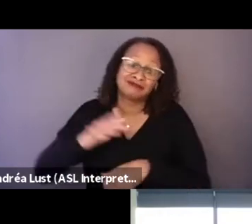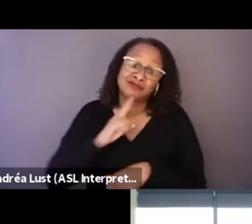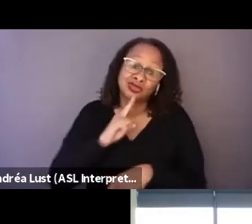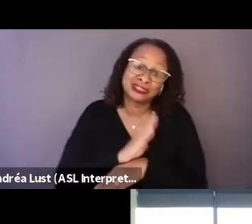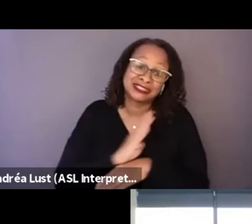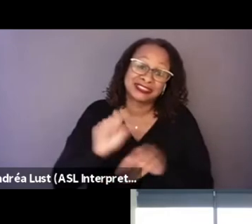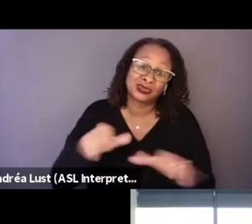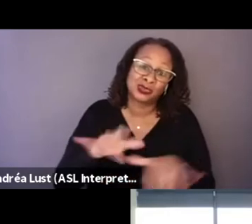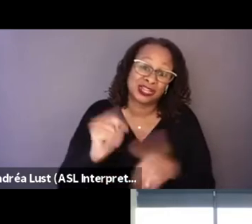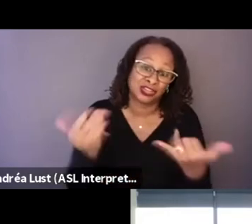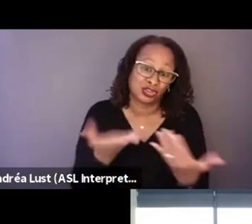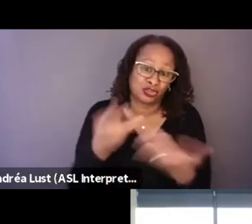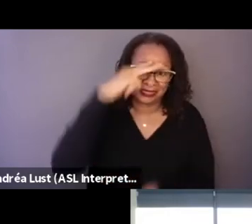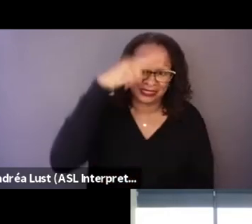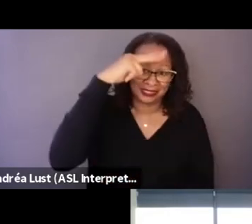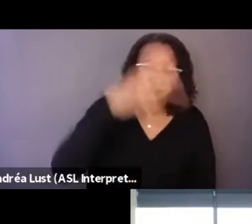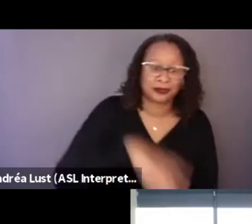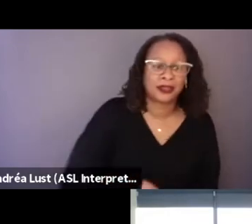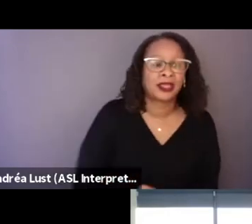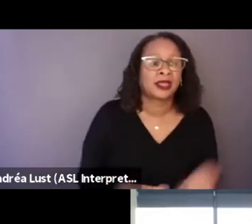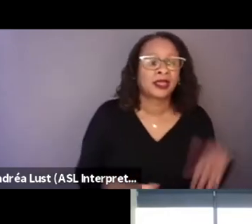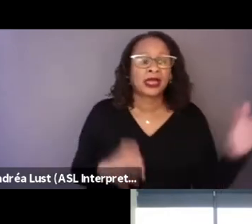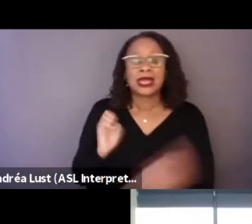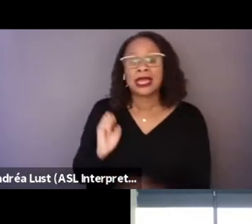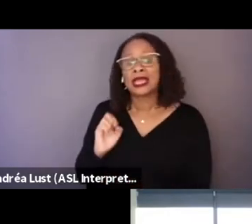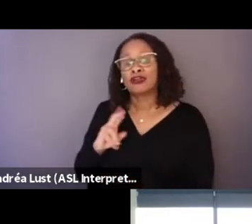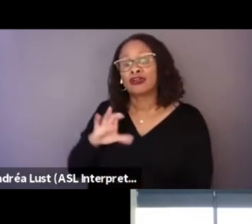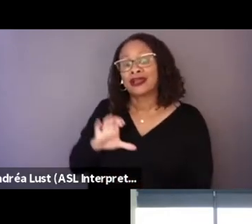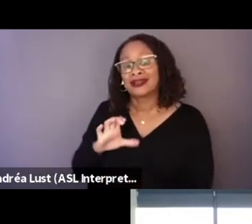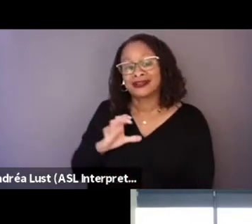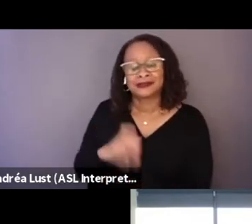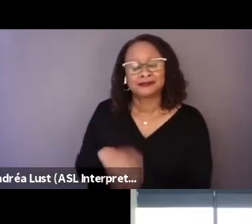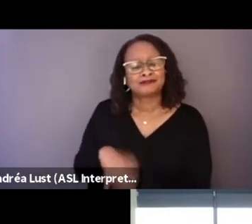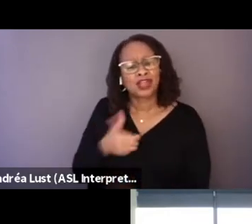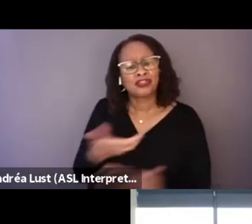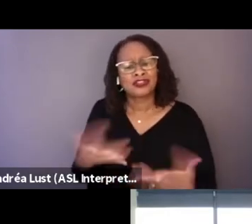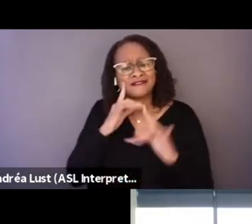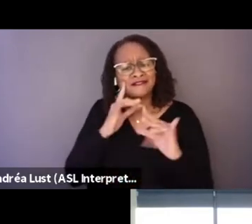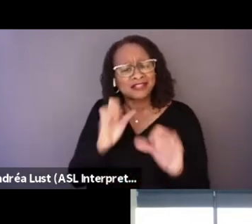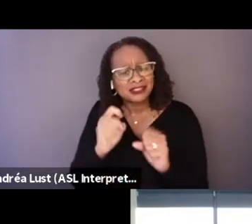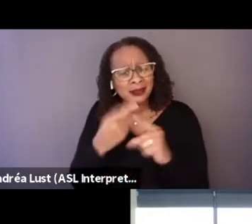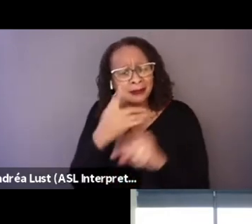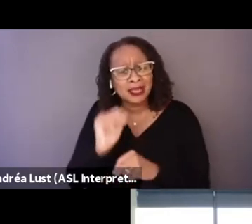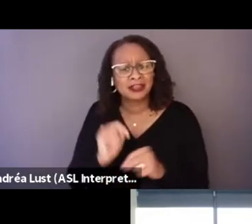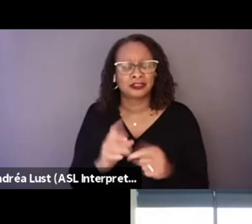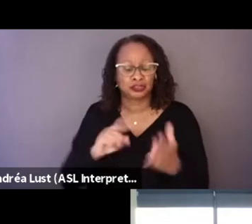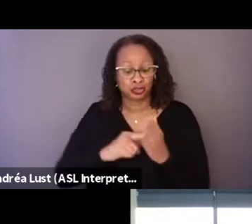And the other thing that I think is fascinating about that is that you, you get to know their personalities quite well